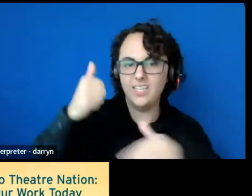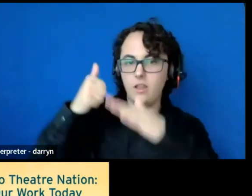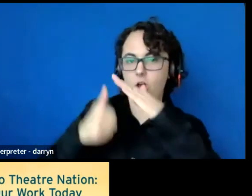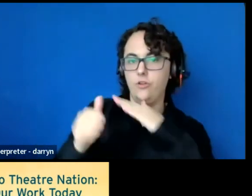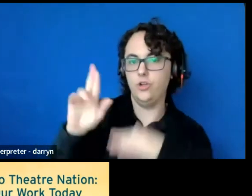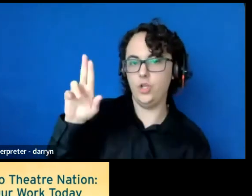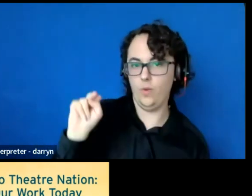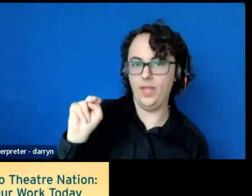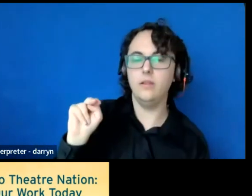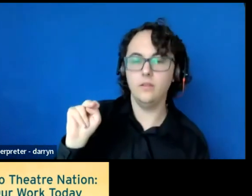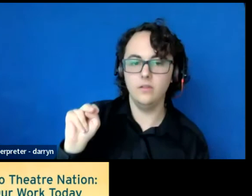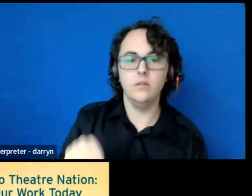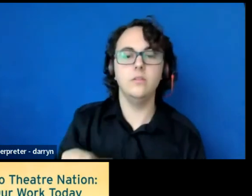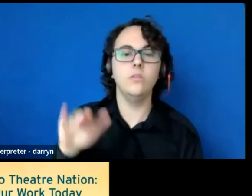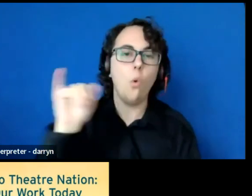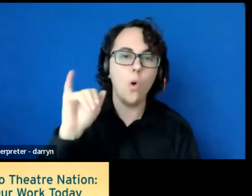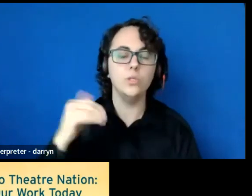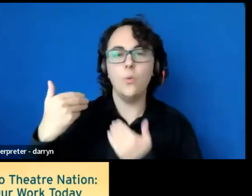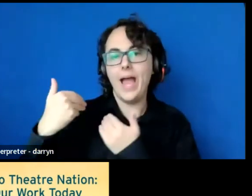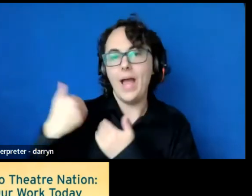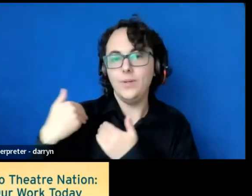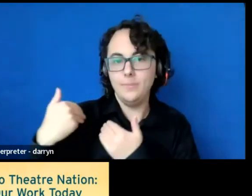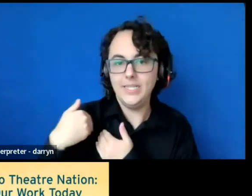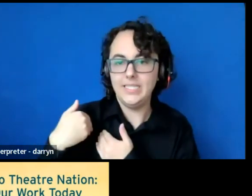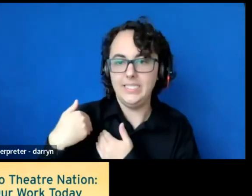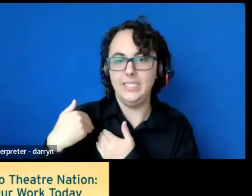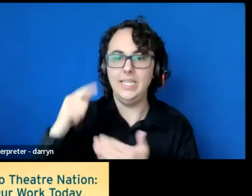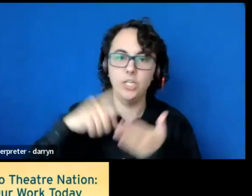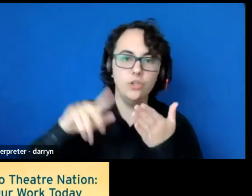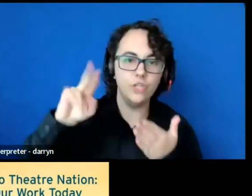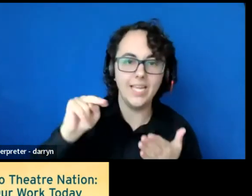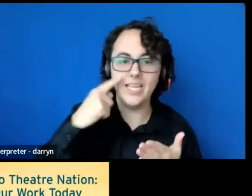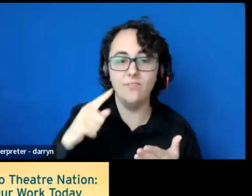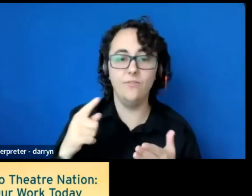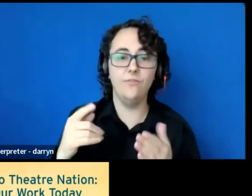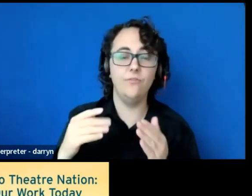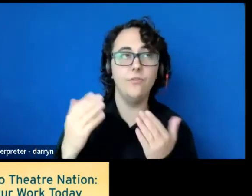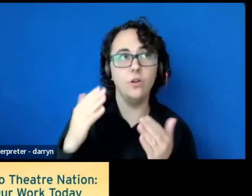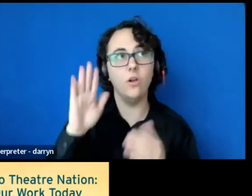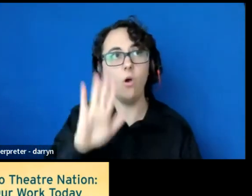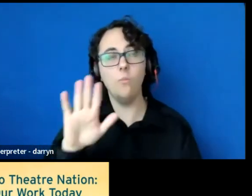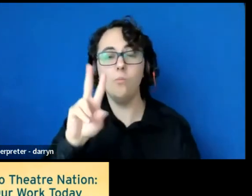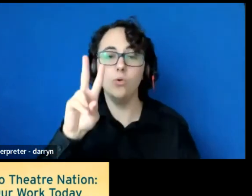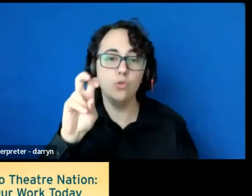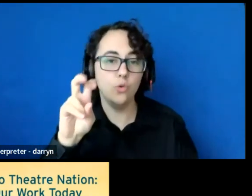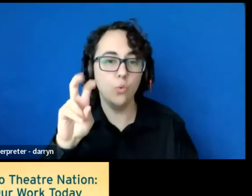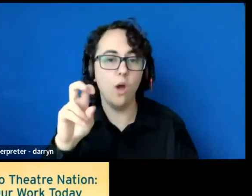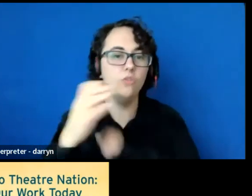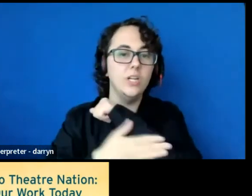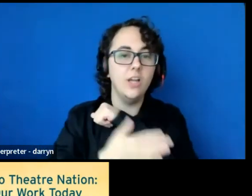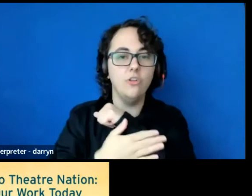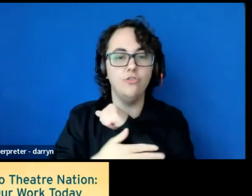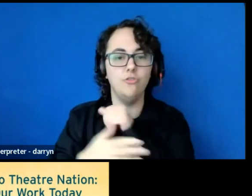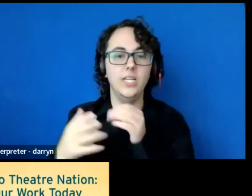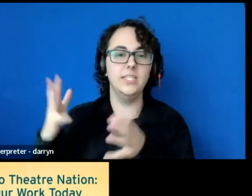and also served as an accountability check-in for the nearly 200 countries who are members of the UN Climate Treaty and who participated